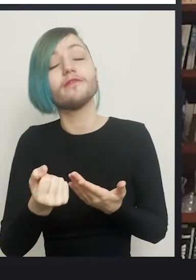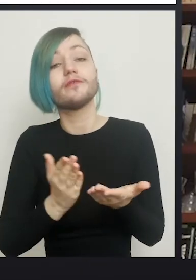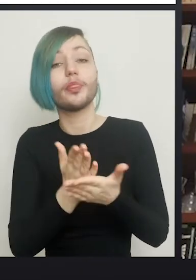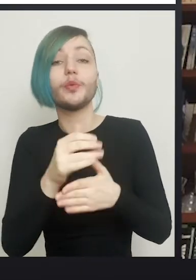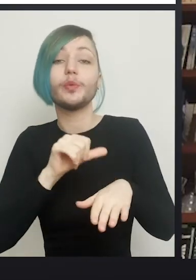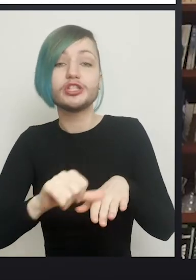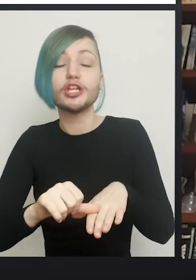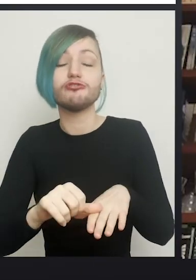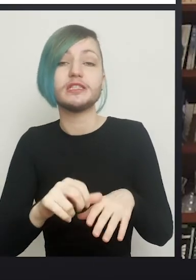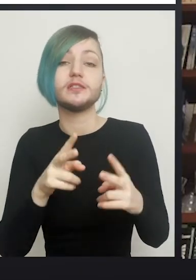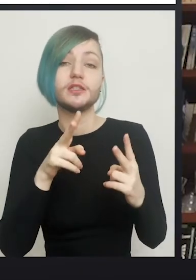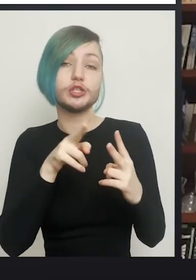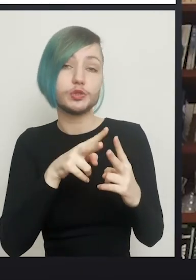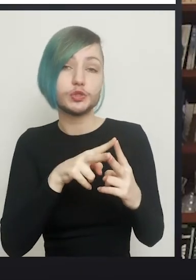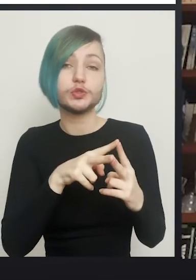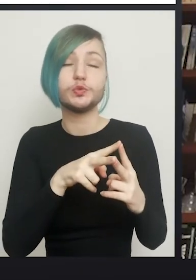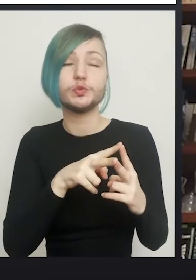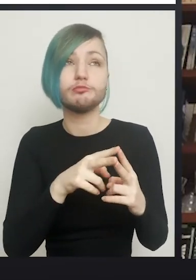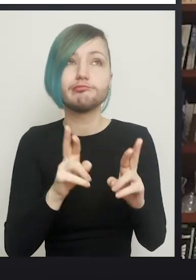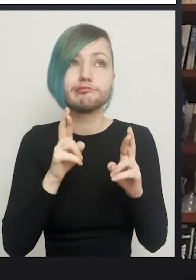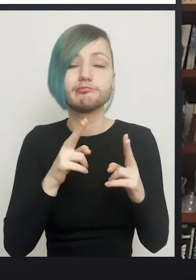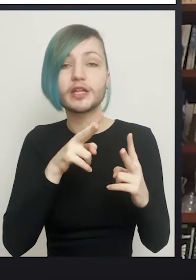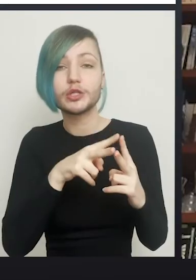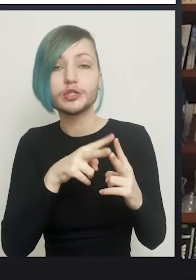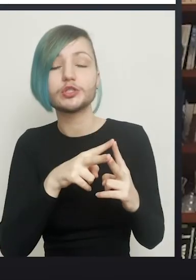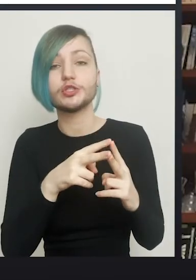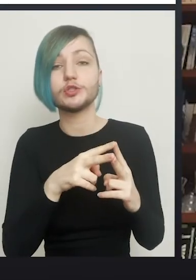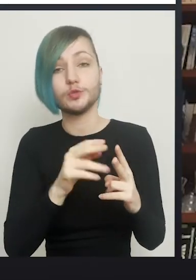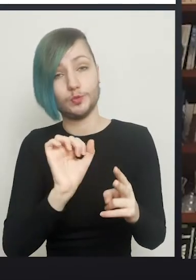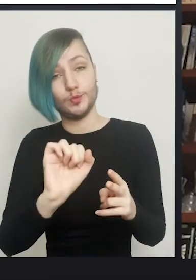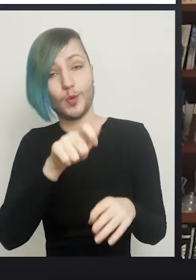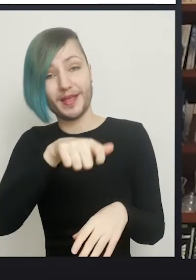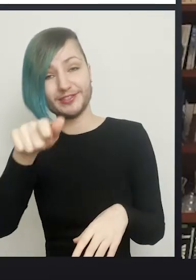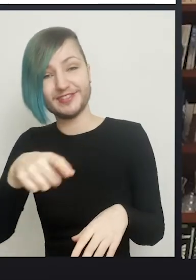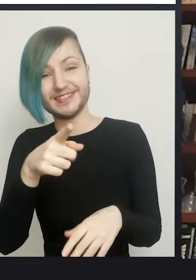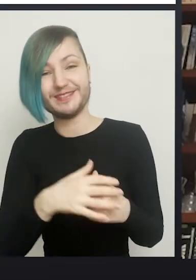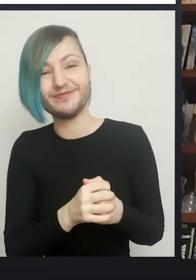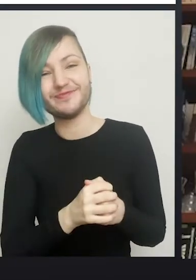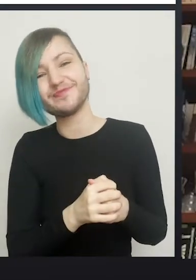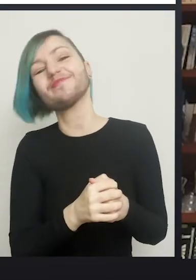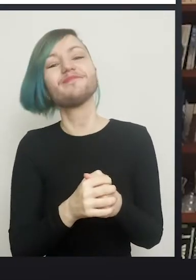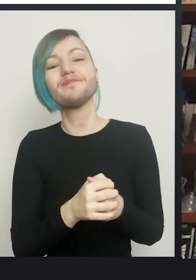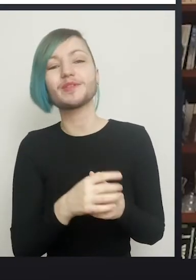Two people who I'm hoping to talk to were former patients of yours, so, let's see what they have to say. Oh god, haha.